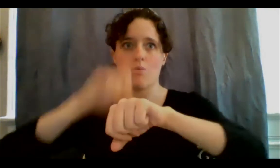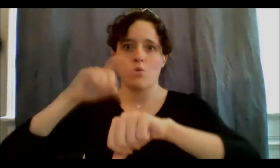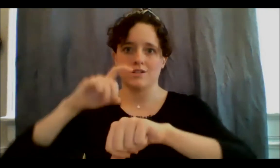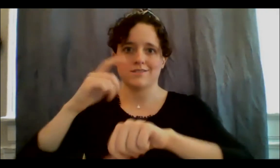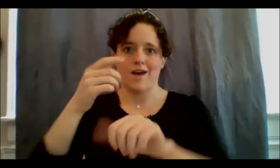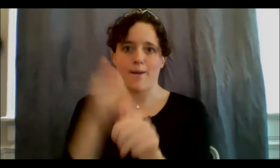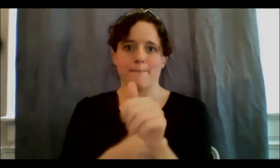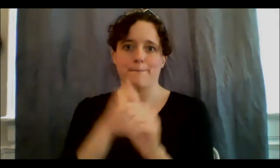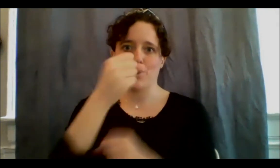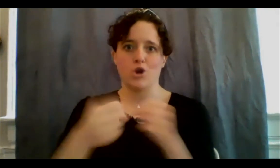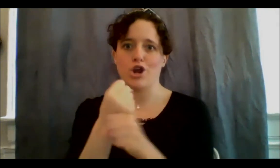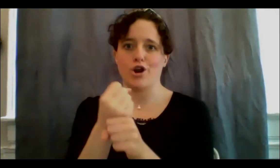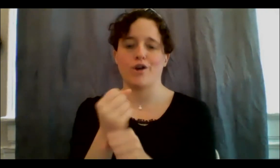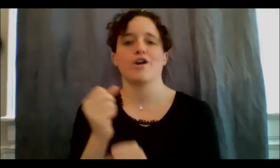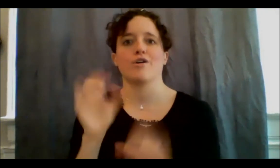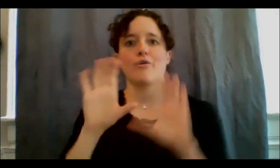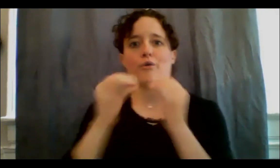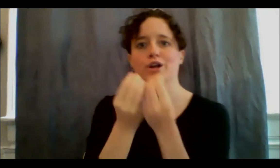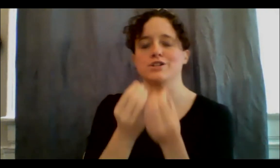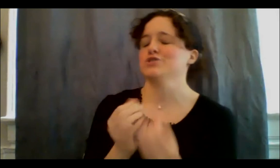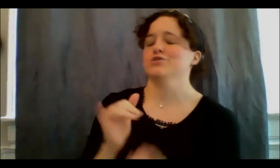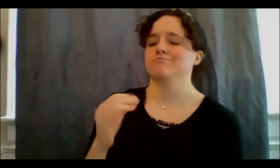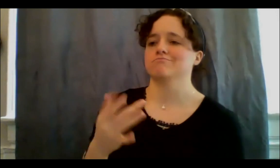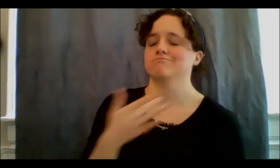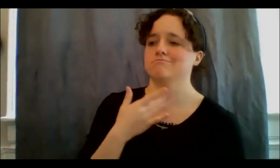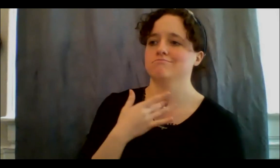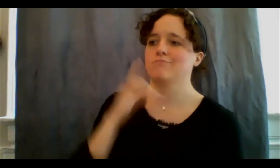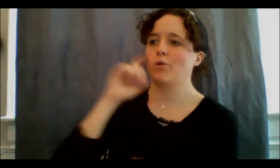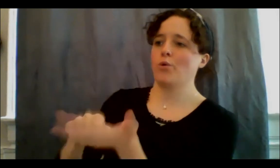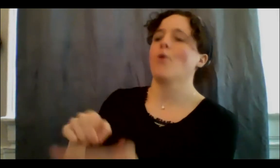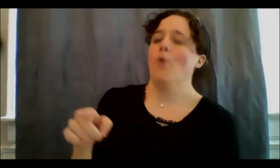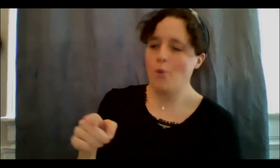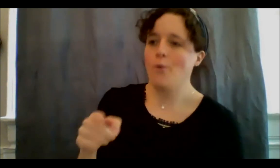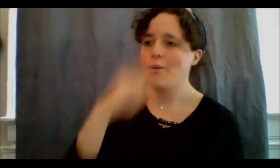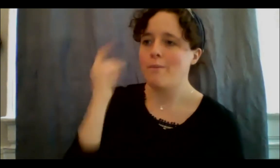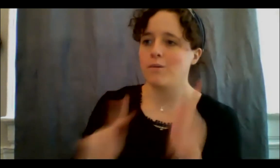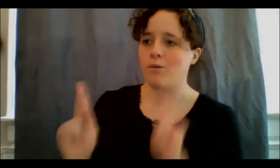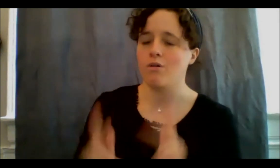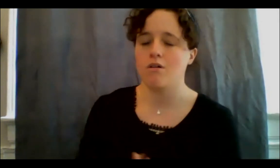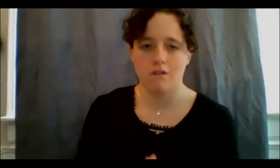are Black people, that there are Black artists, that there are Black scientists, that there are Black journalists, that there are Black whatever, so all of us